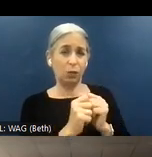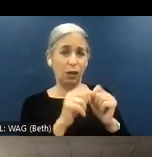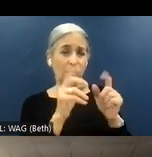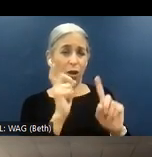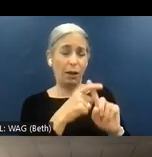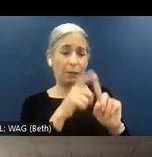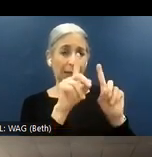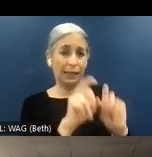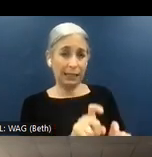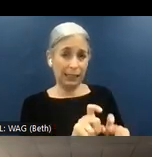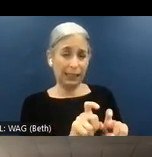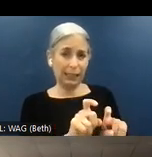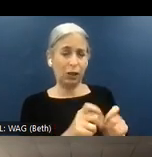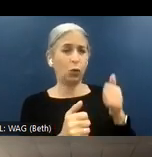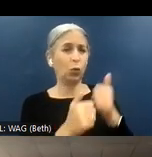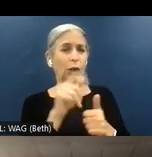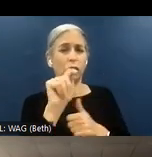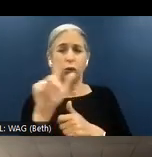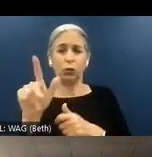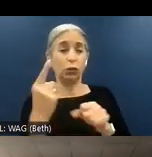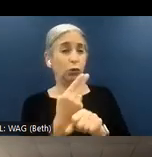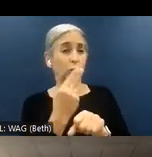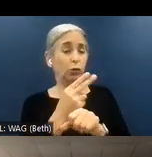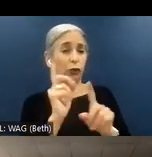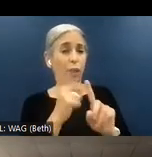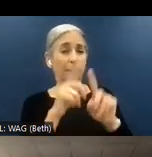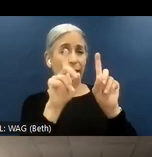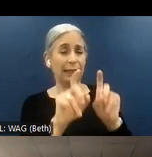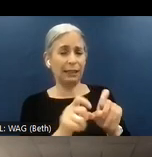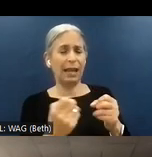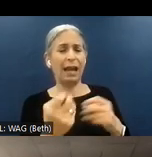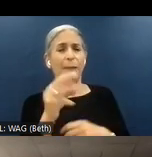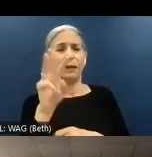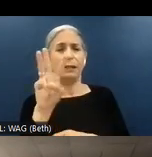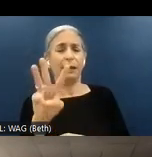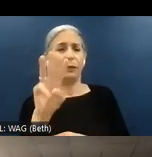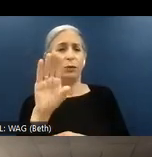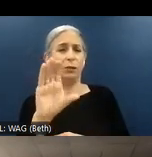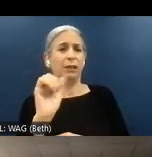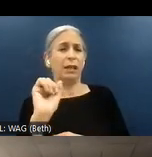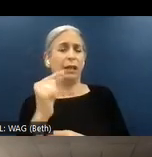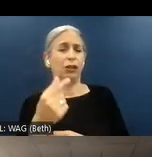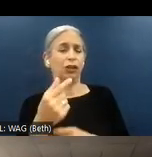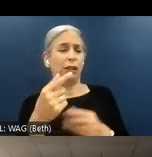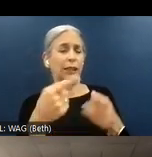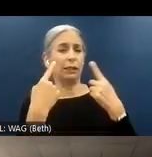Which tools do you use for automated testing? How many WCAG success criteria can be potentially